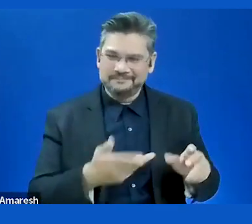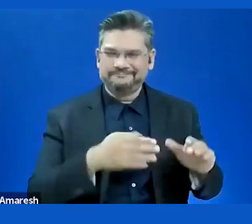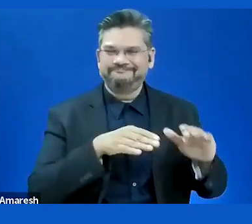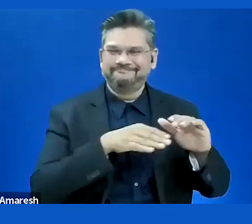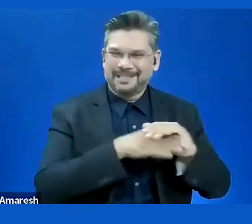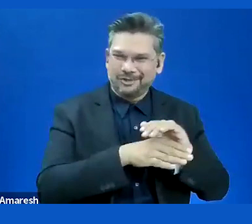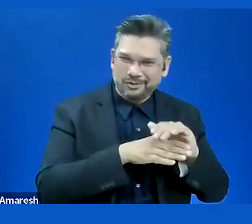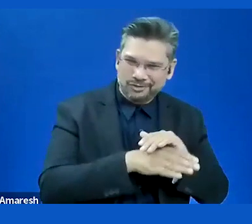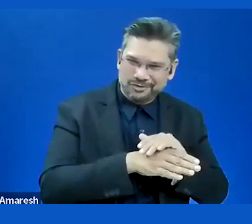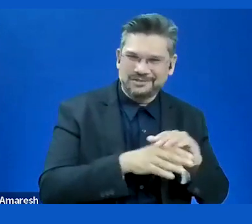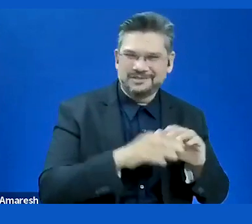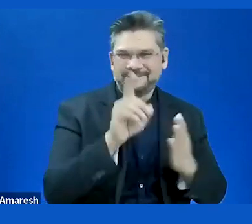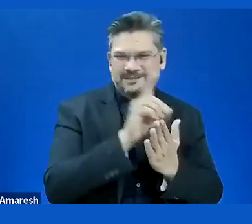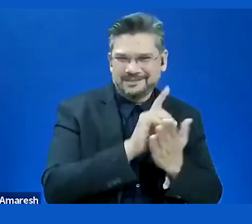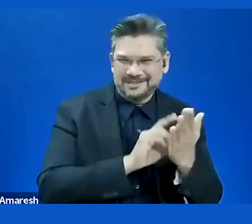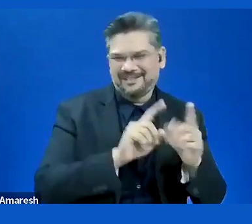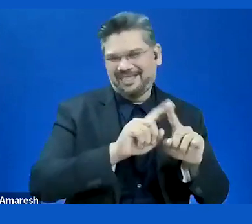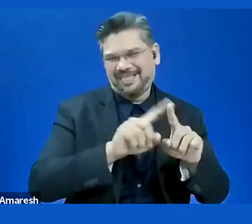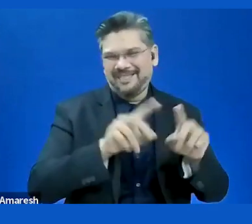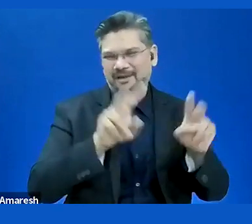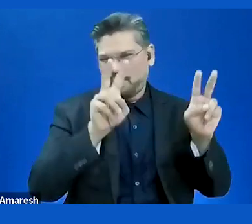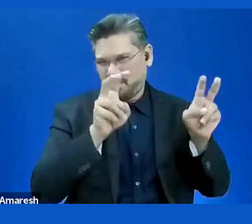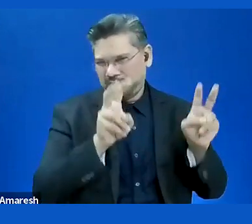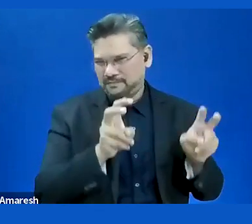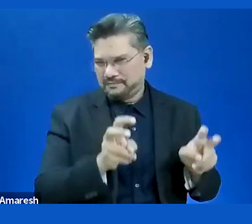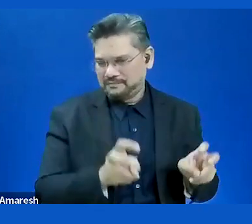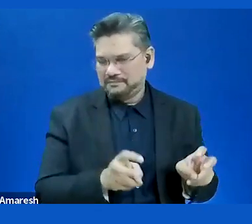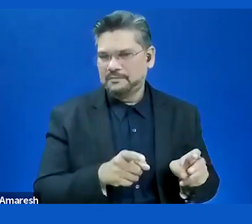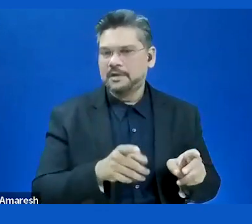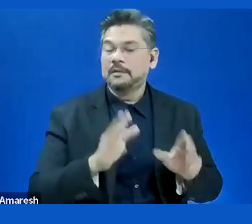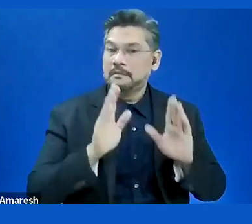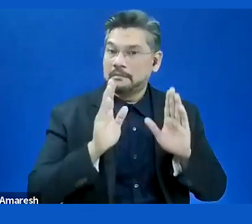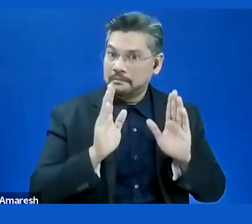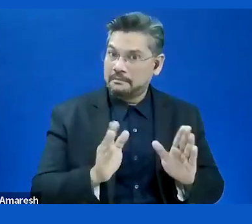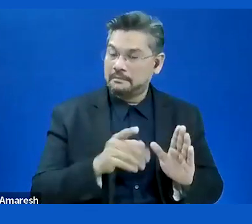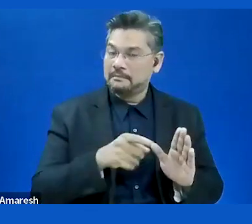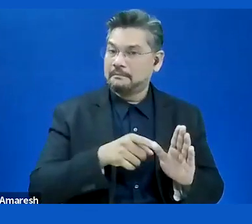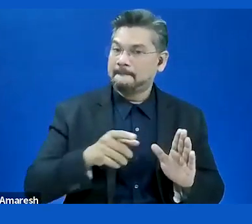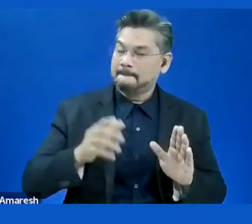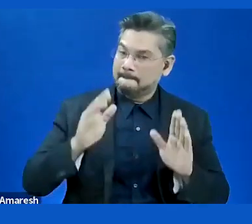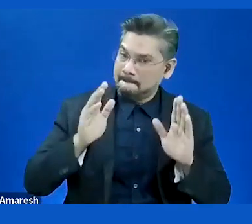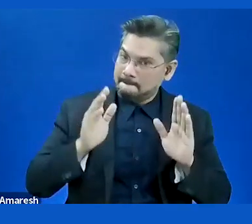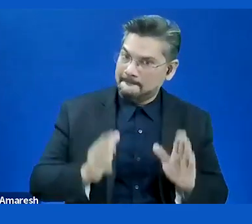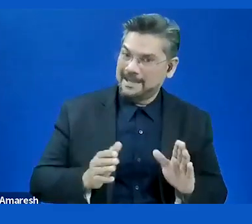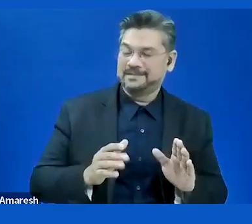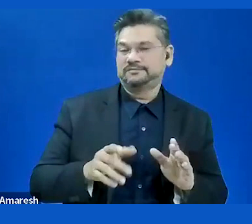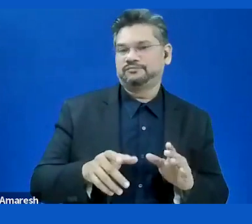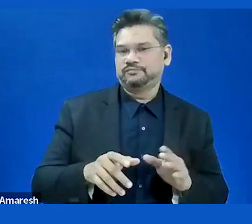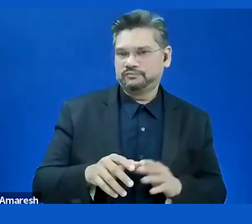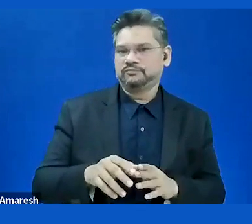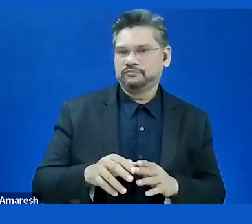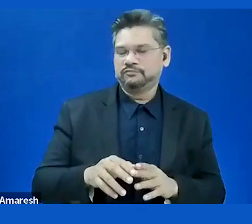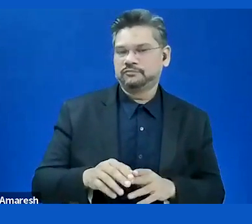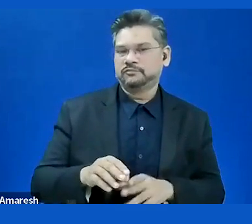It is important to state that for us the concept of universal design whatever you call it must be